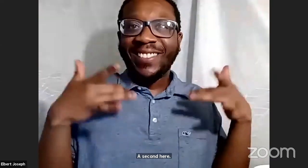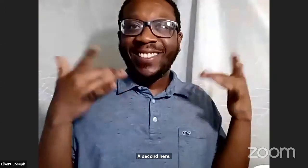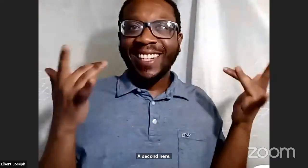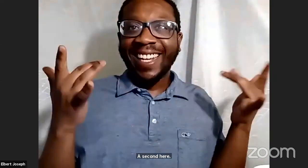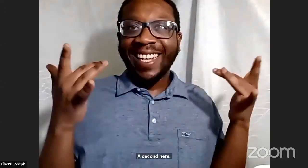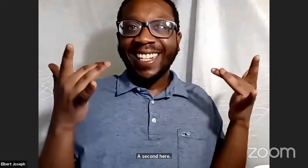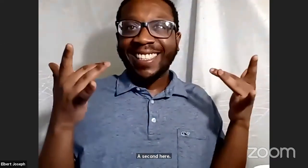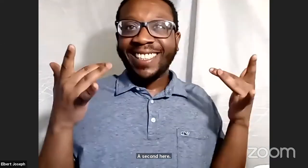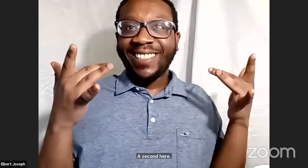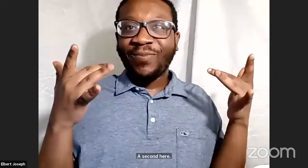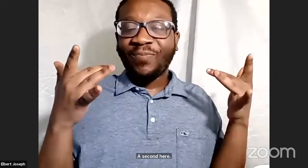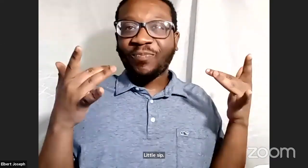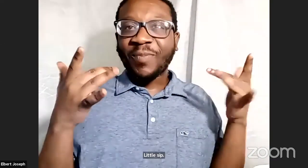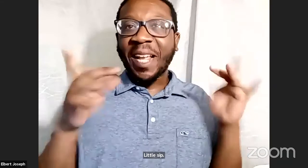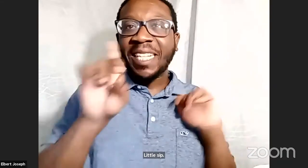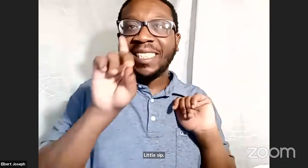Welcome to our webinar.